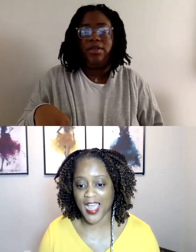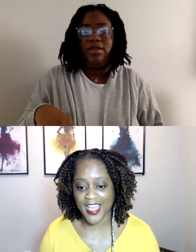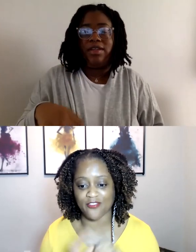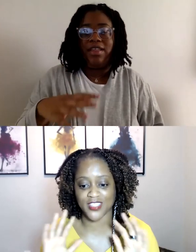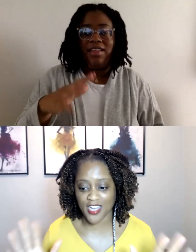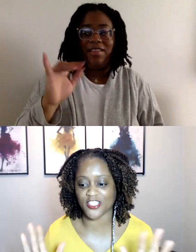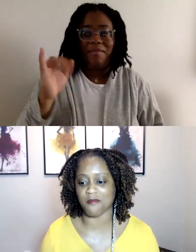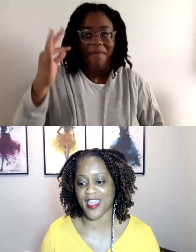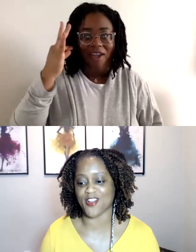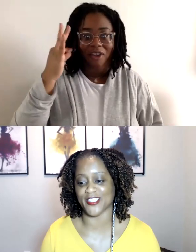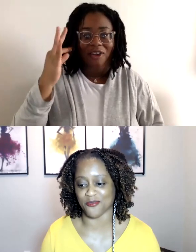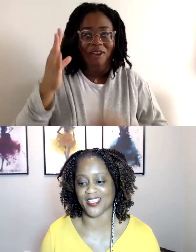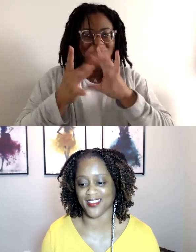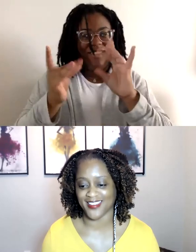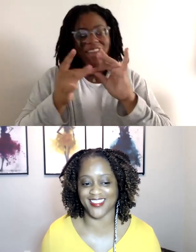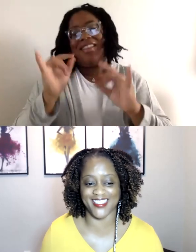that I have touched my hair this week.